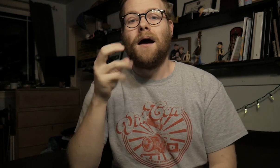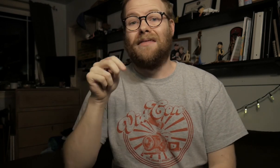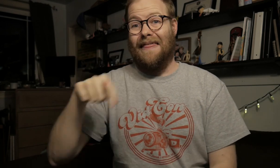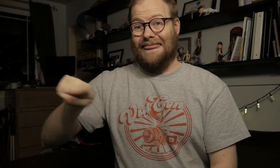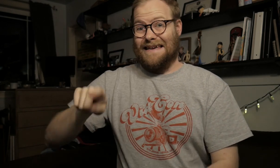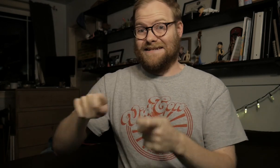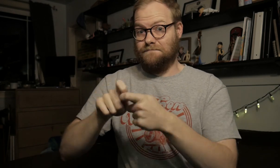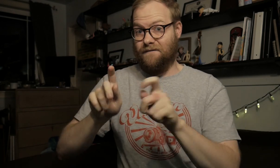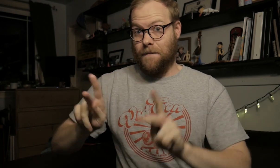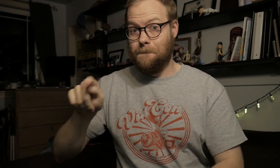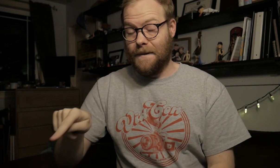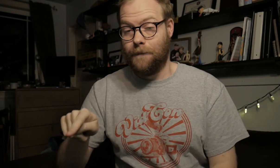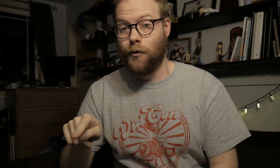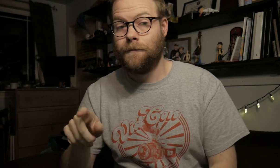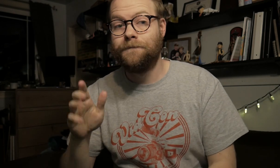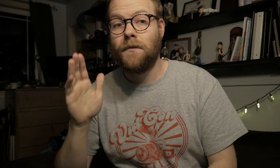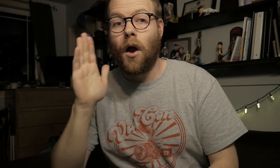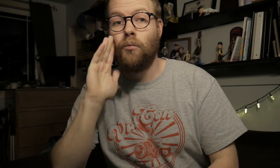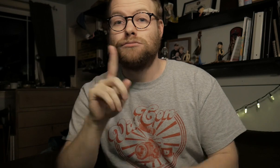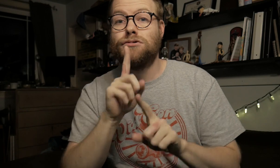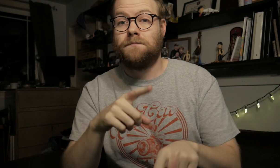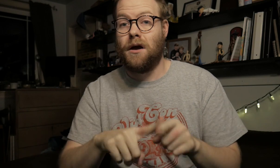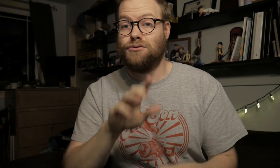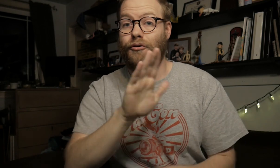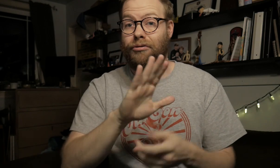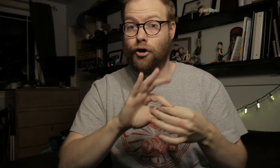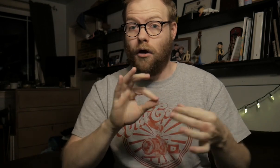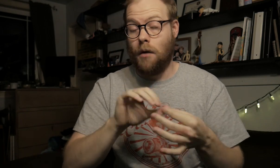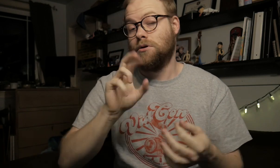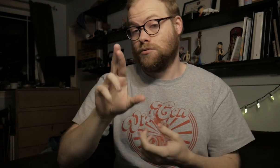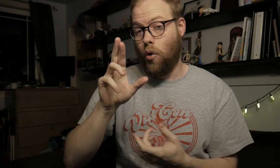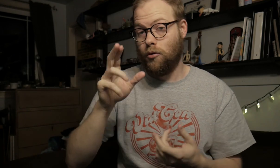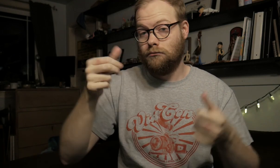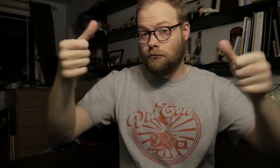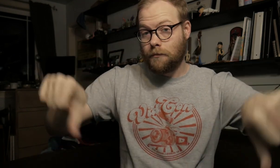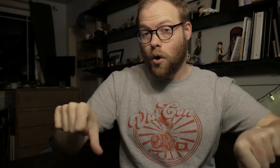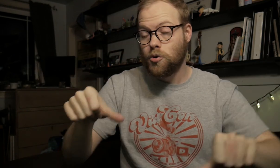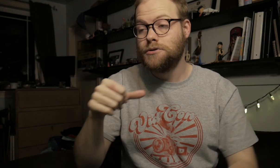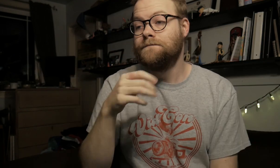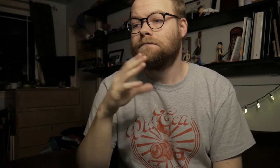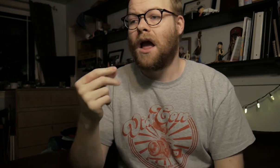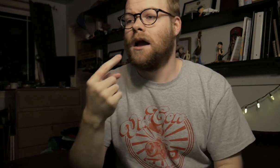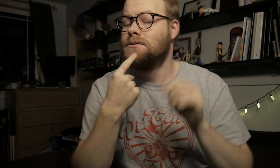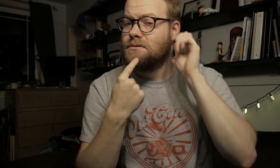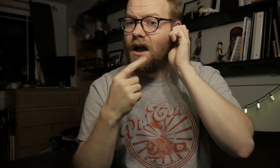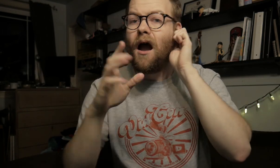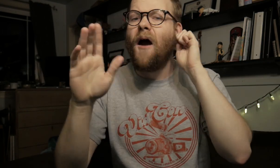Then these specific people will respond to their comments, or the post, and say--